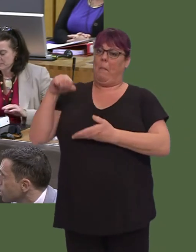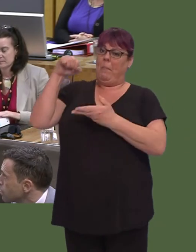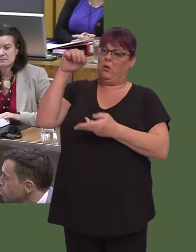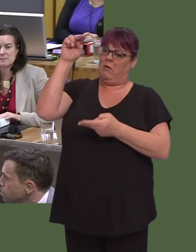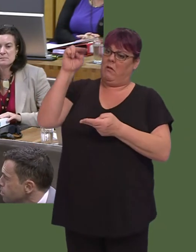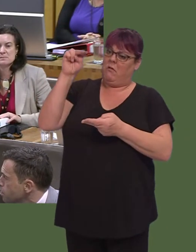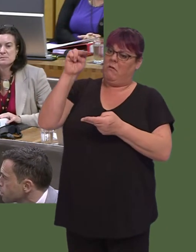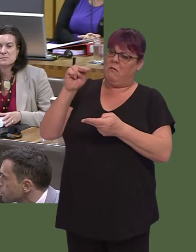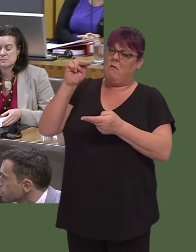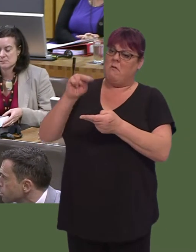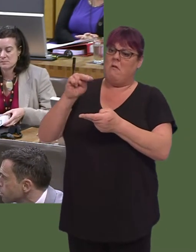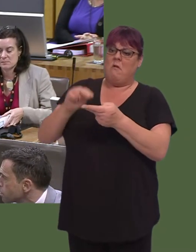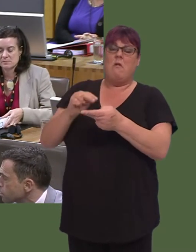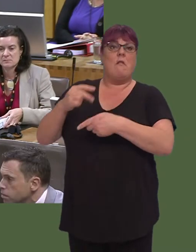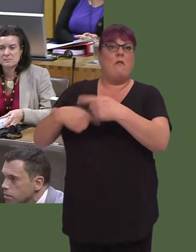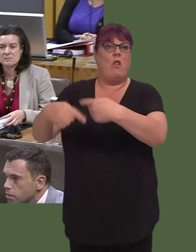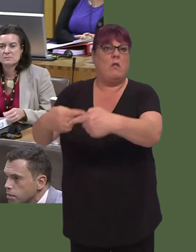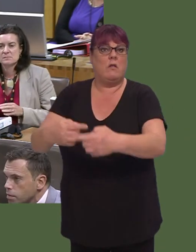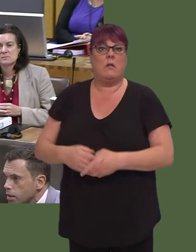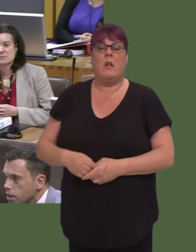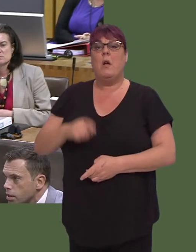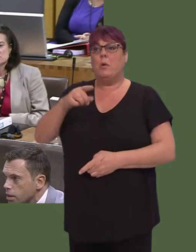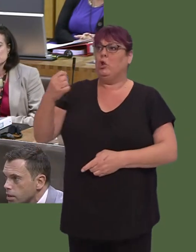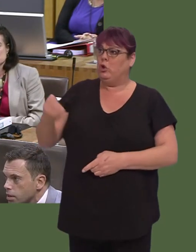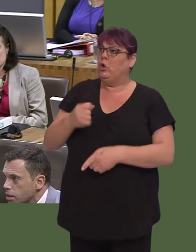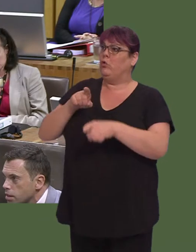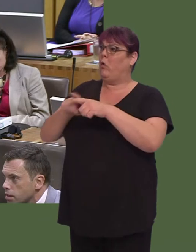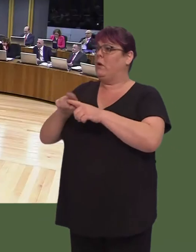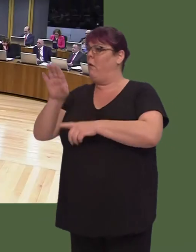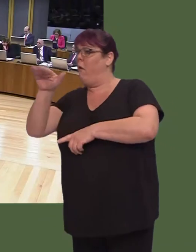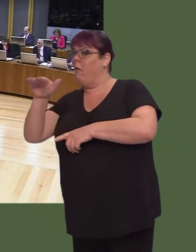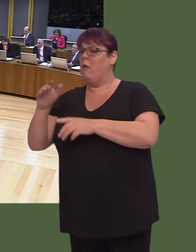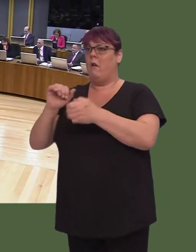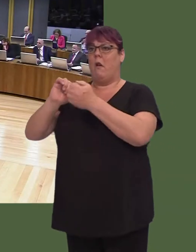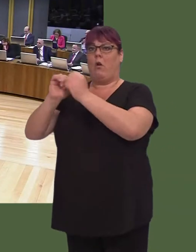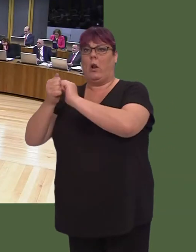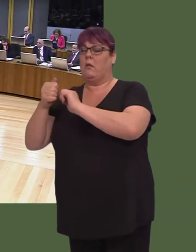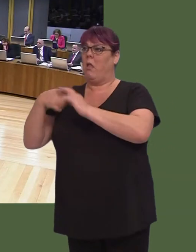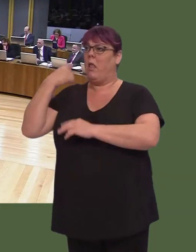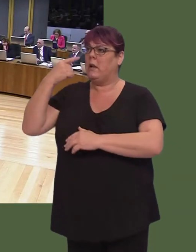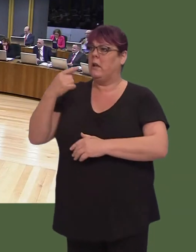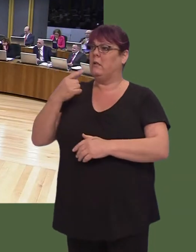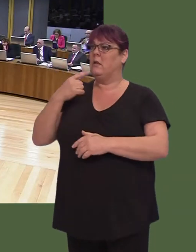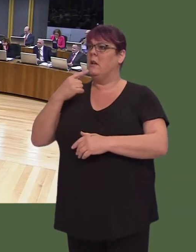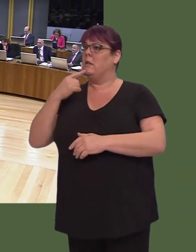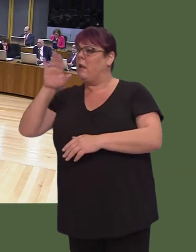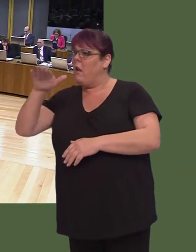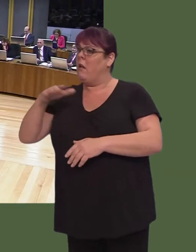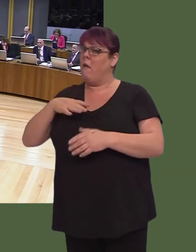after year, than actually try and influence their colleagues in London, over whom they say they have a great deal of influence, and provide Wales with the fair play that Wales